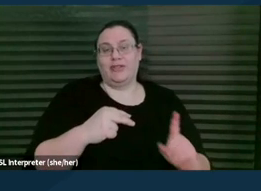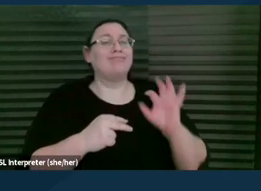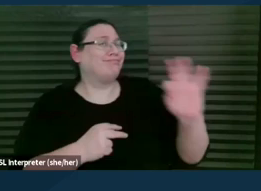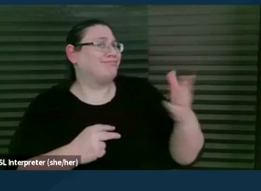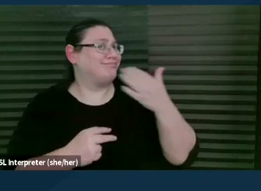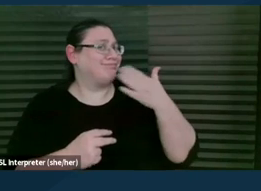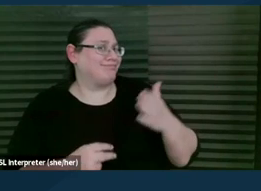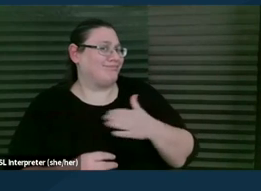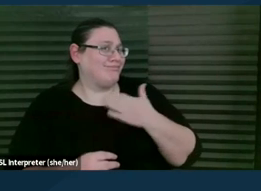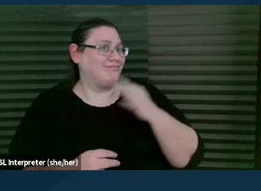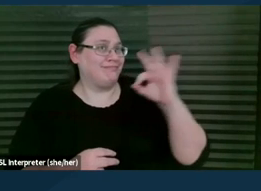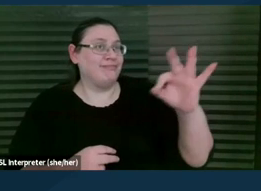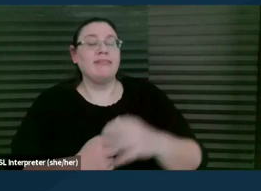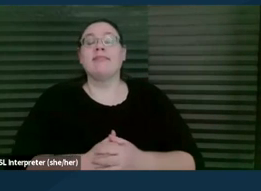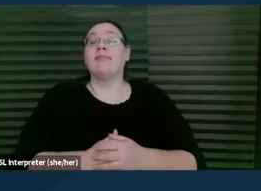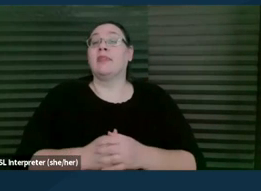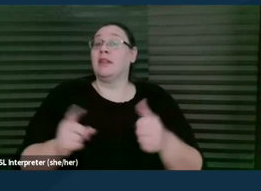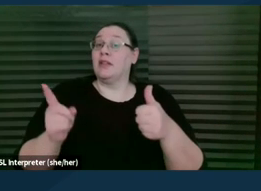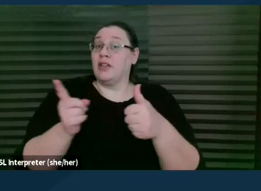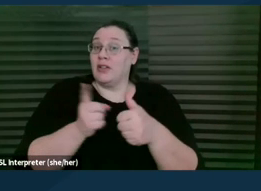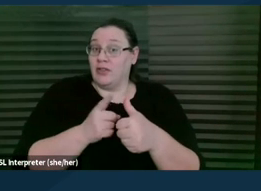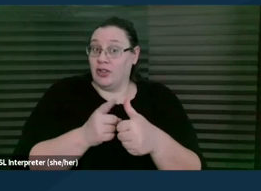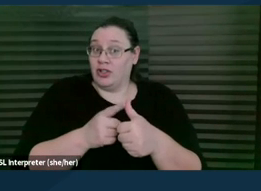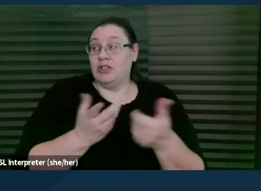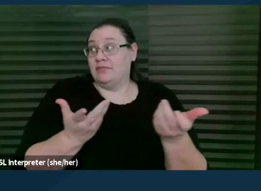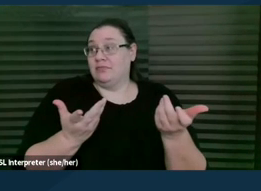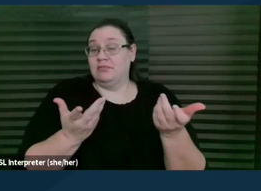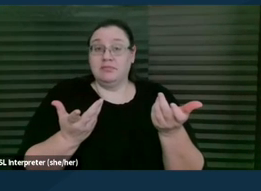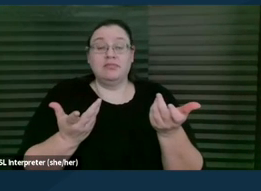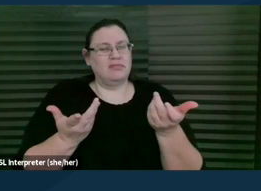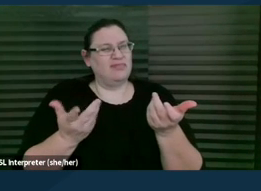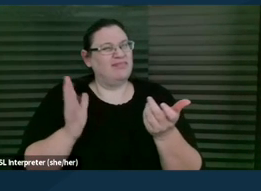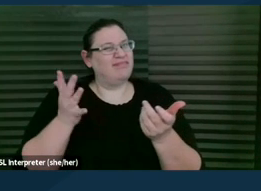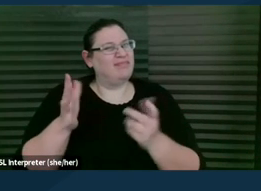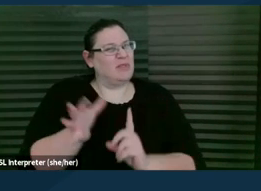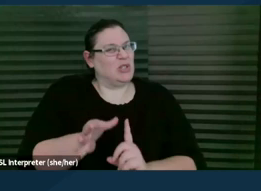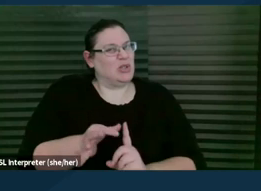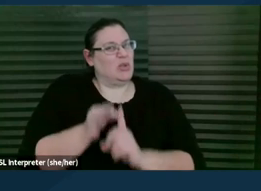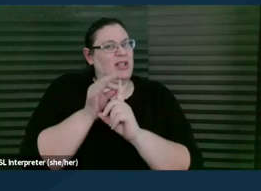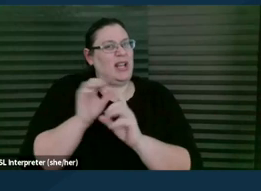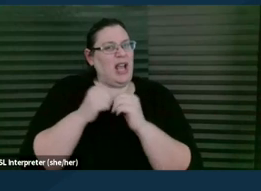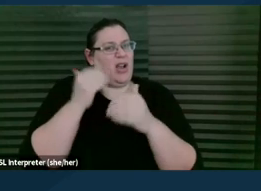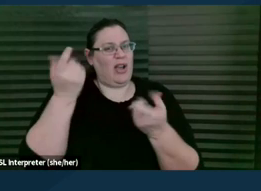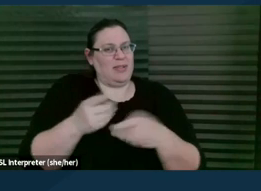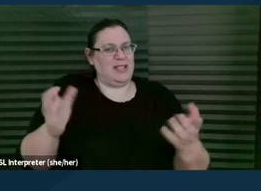I think first of all, it is relatively unique in the way that we do it at DREDF because we do have attorneys here on site